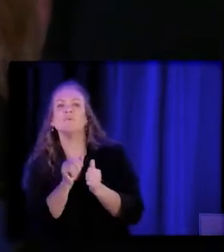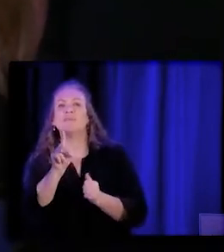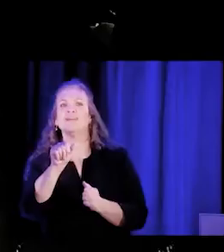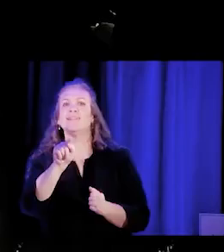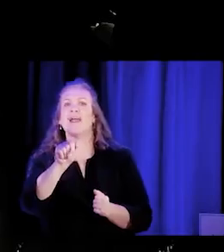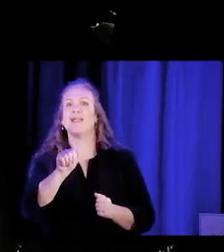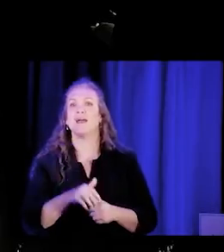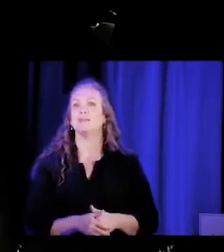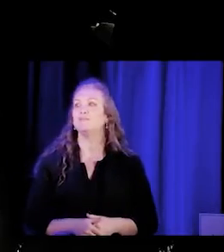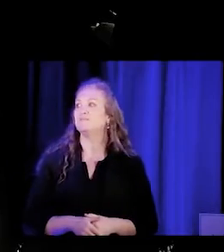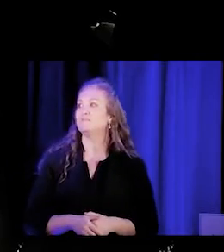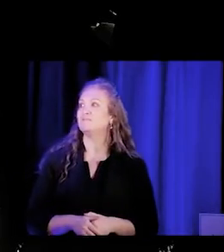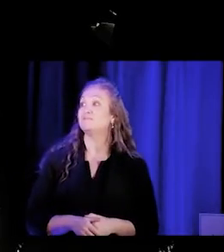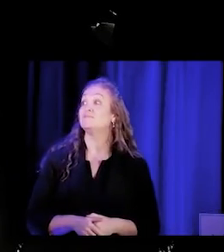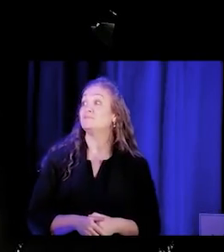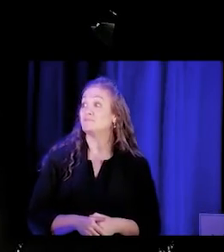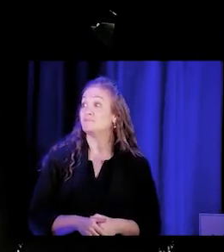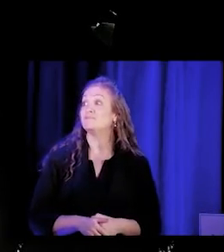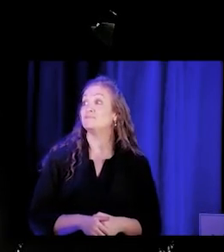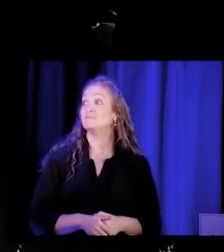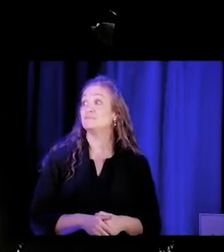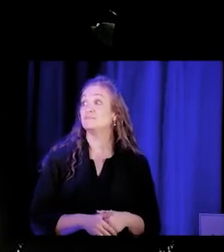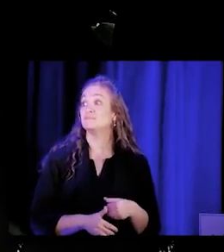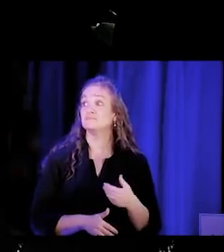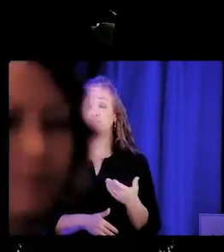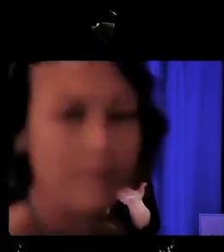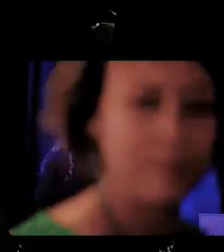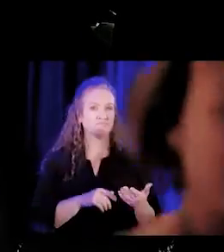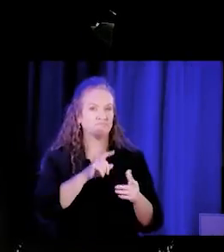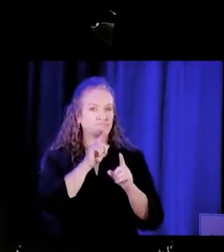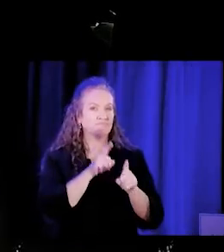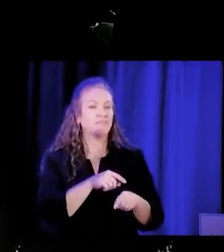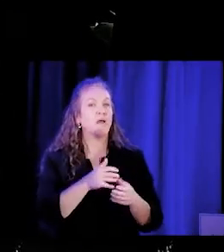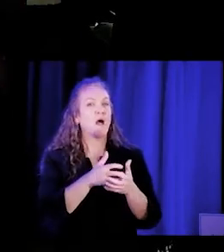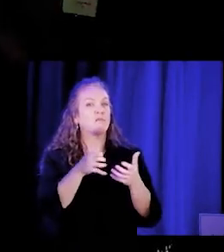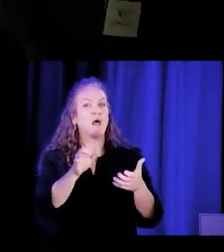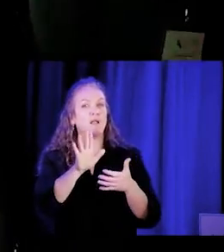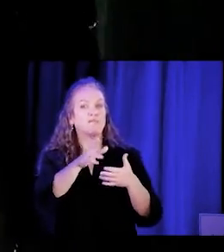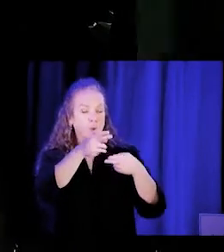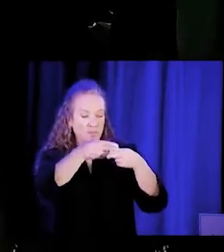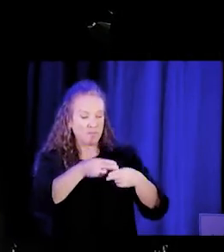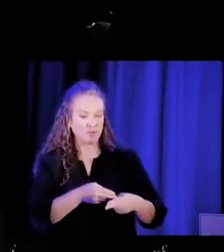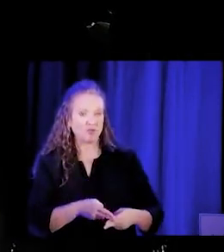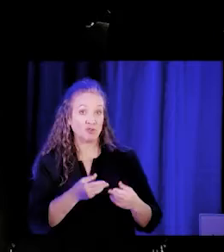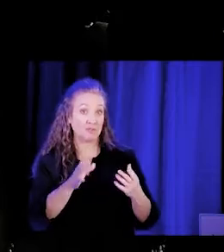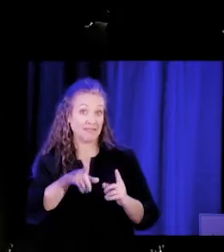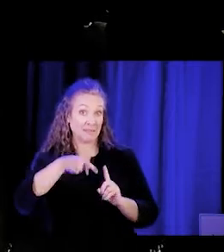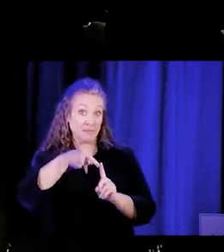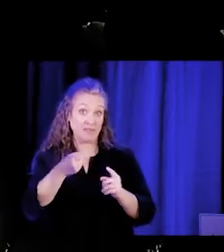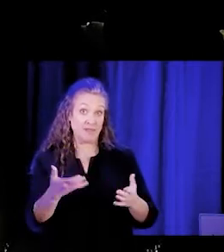Yeah, thank you. I think a lot of the things that you're talking about specifically in California,